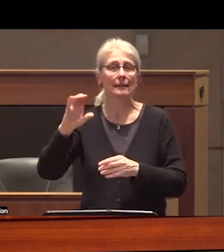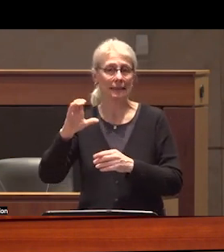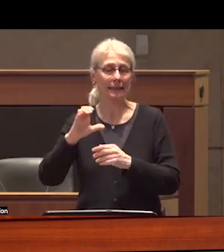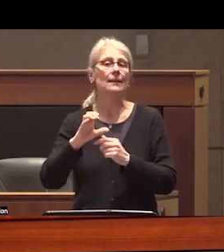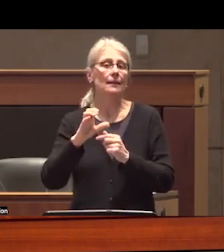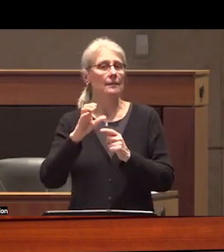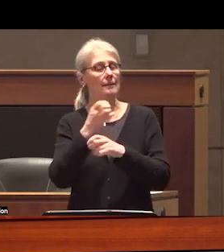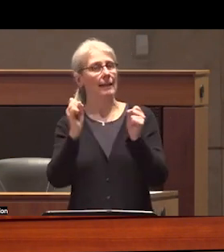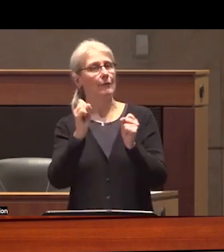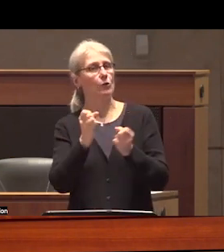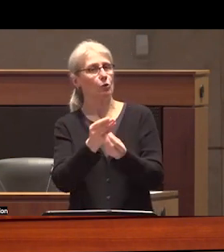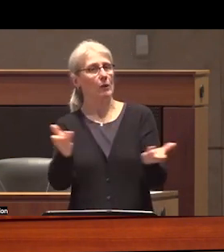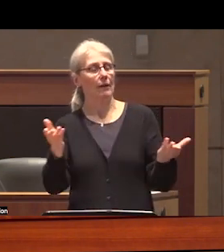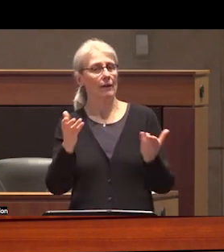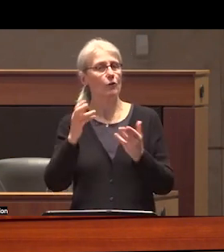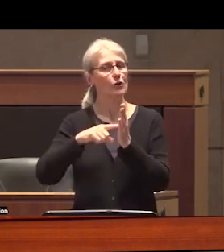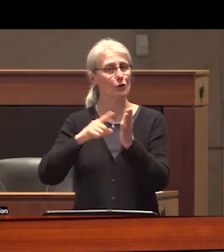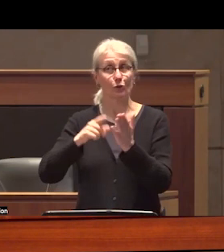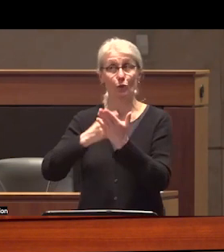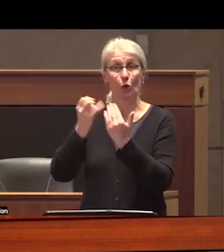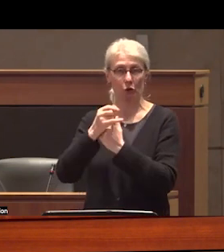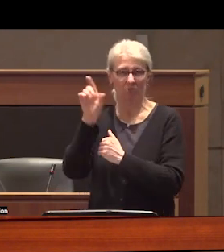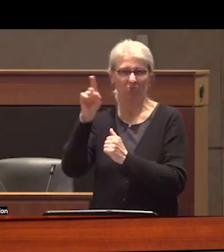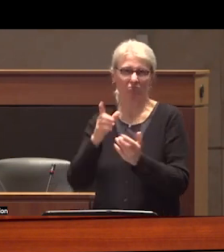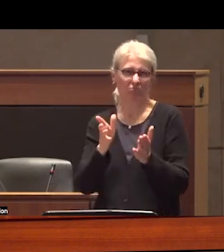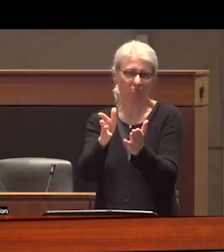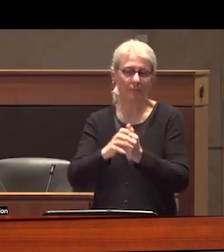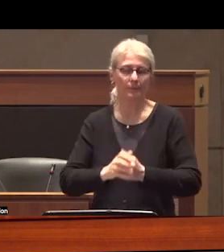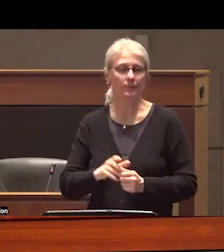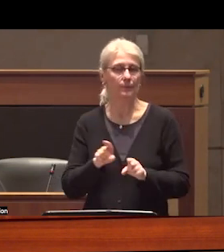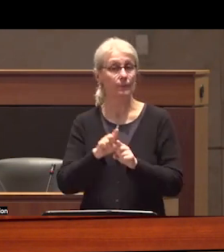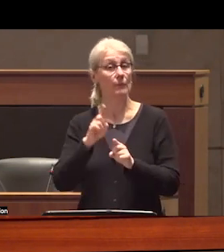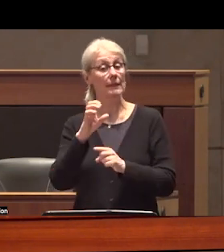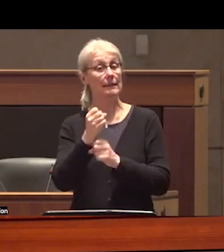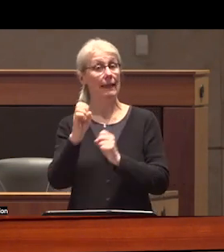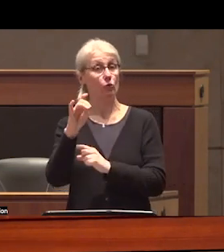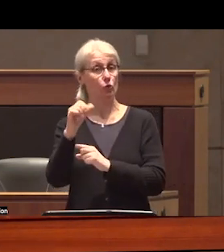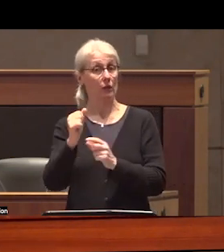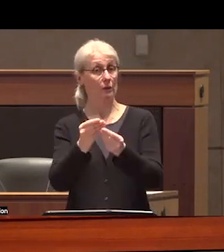research project uh for safe Supply to truly make an impact we need to look far beyond prescriber